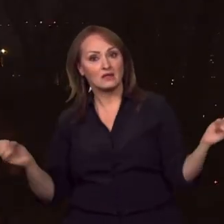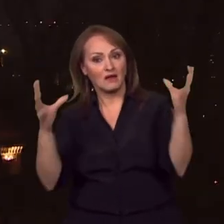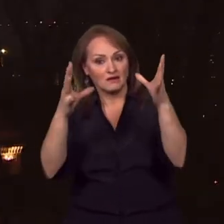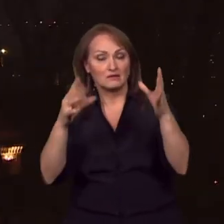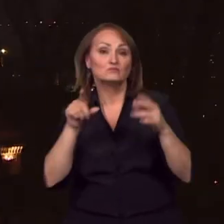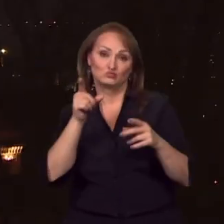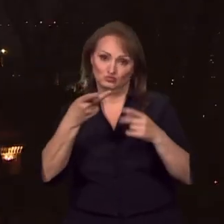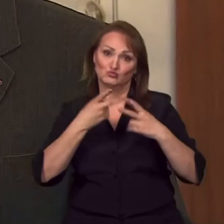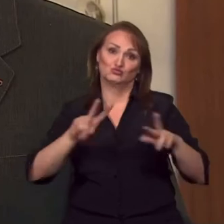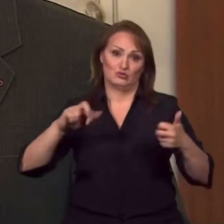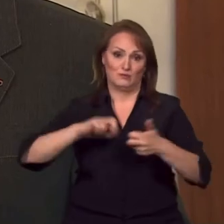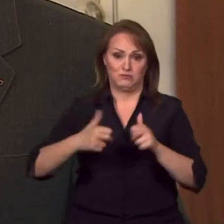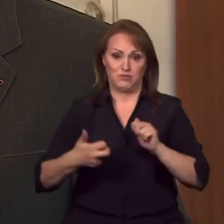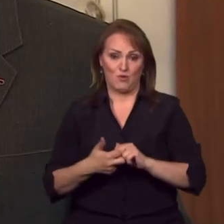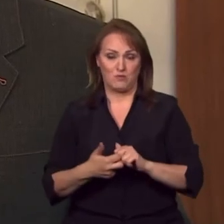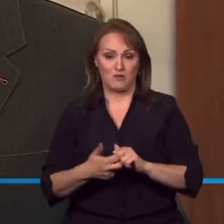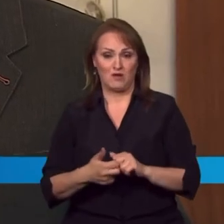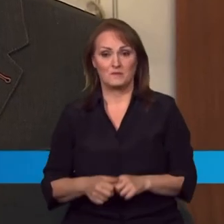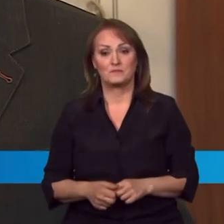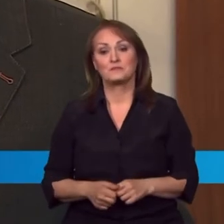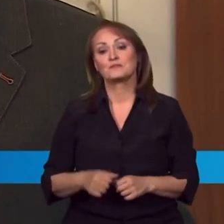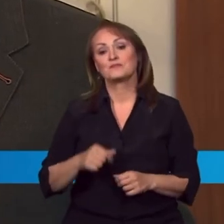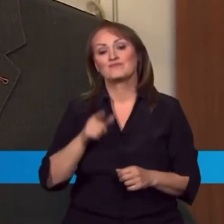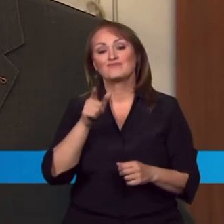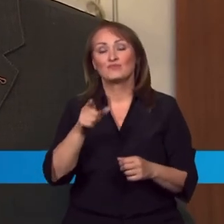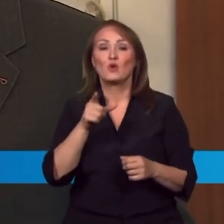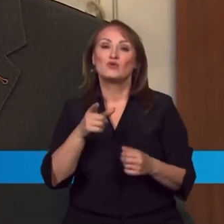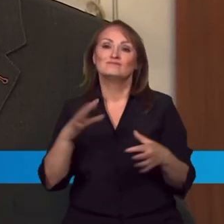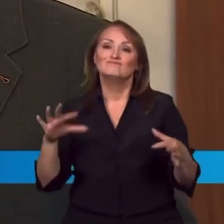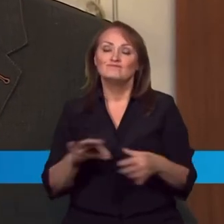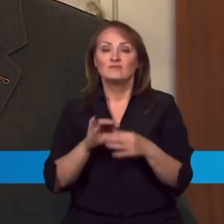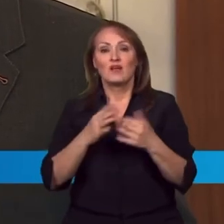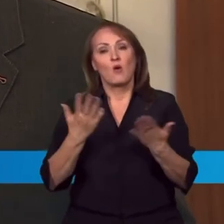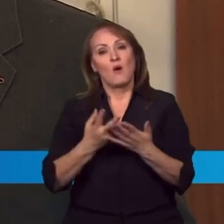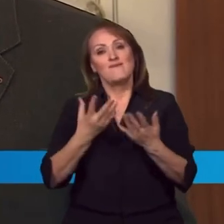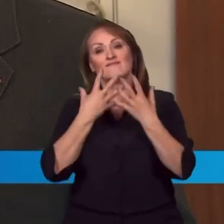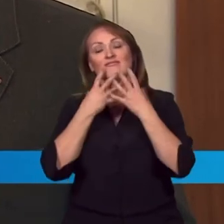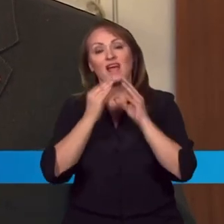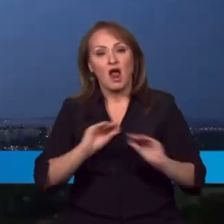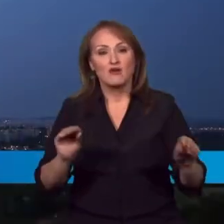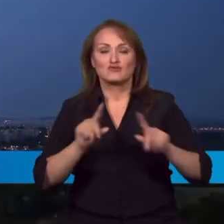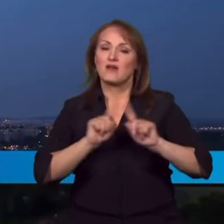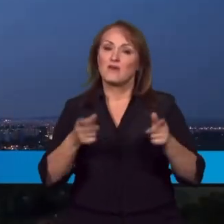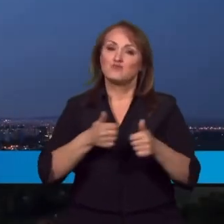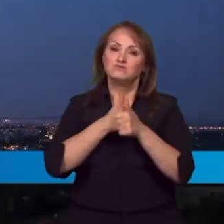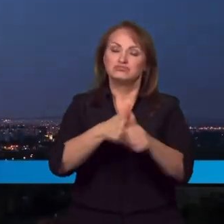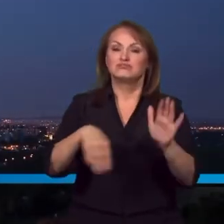There is no direct instrument such as a decree or any legislative measures here in the Czech Republic.